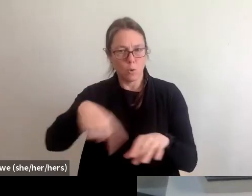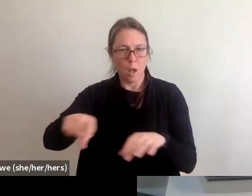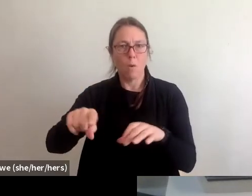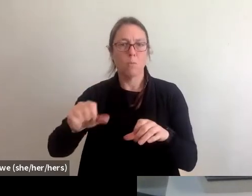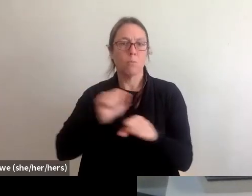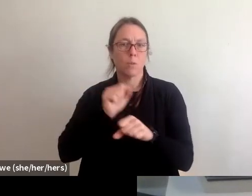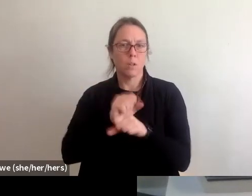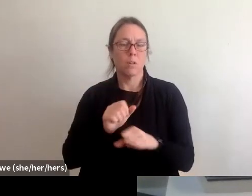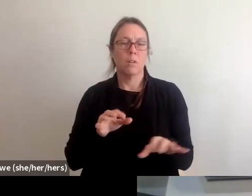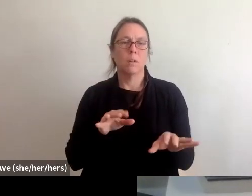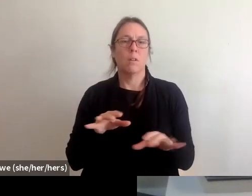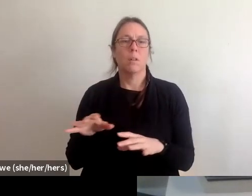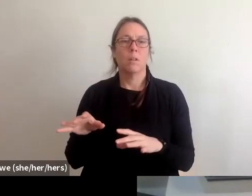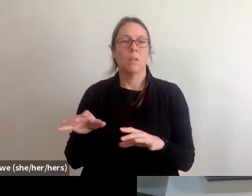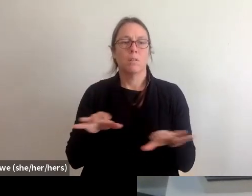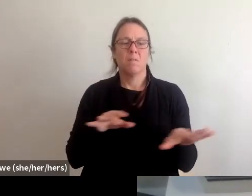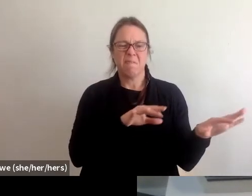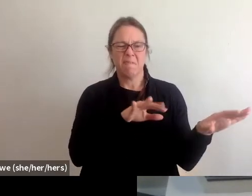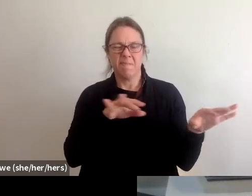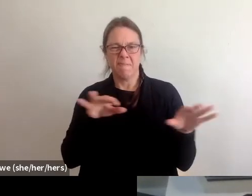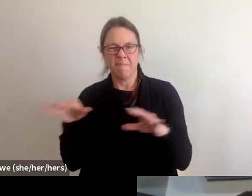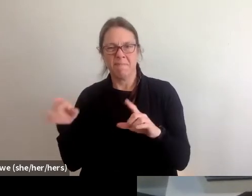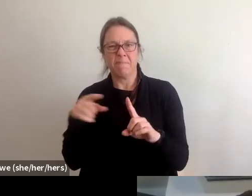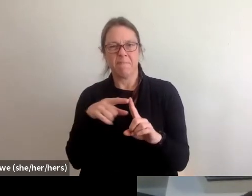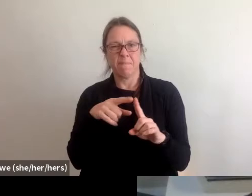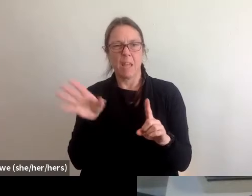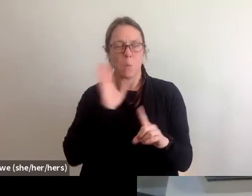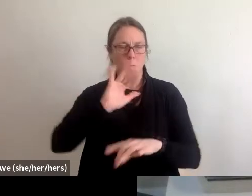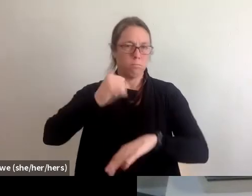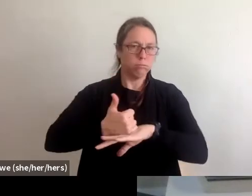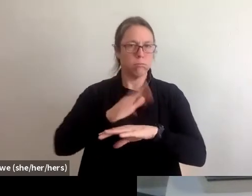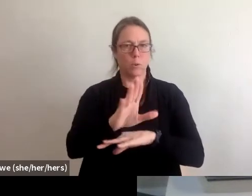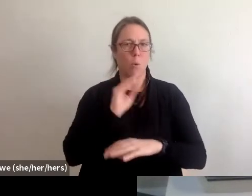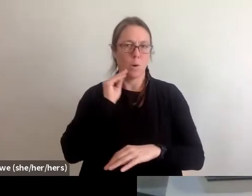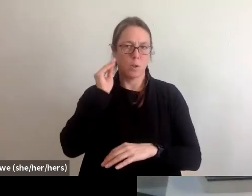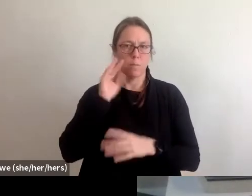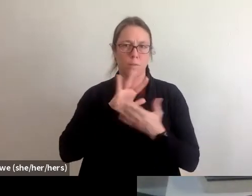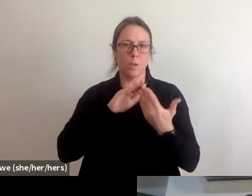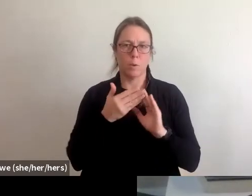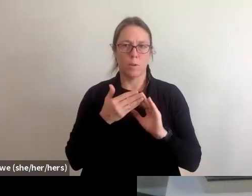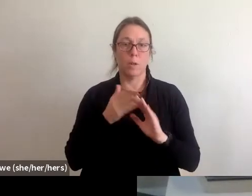So they will be hopefully in your community, they will be setting up shelters,